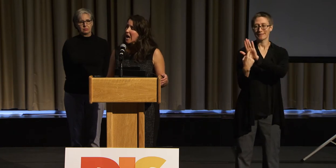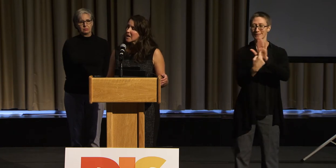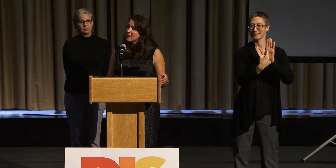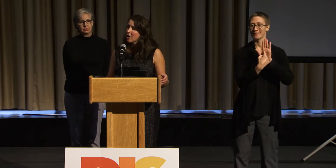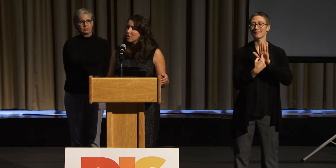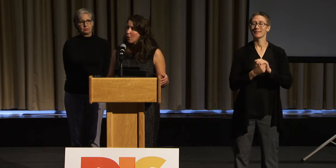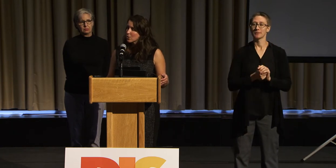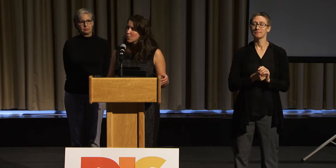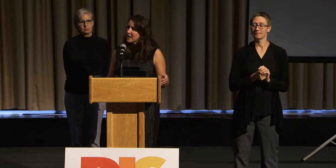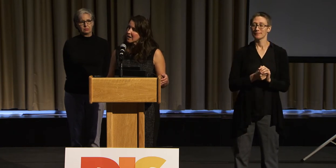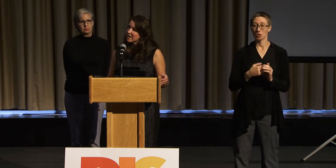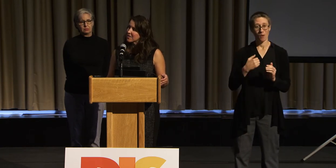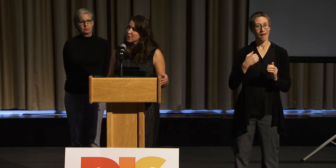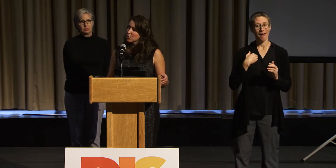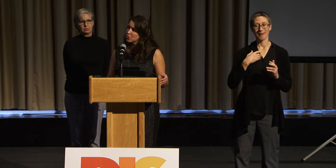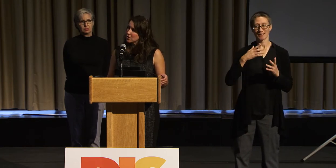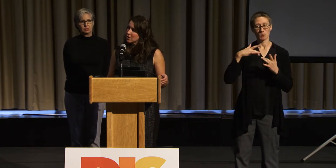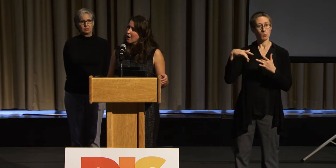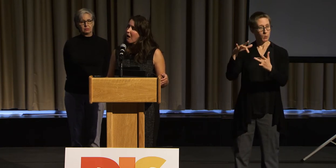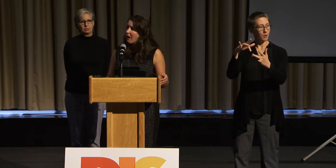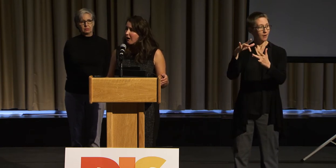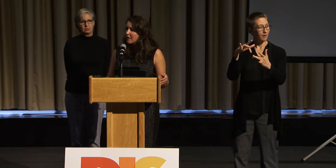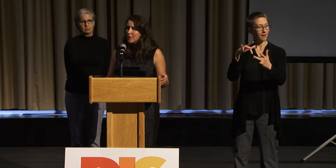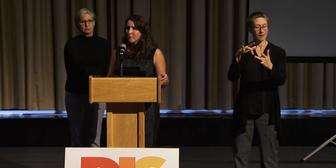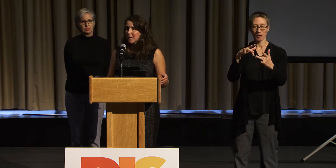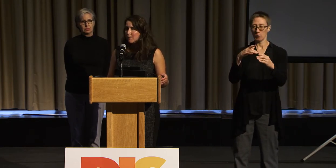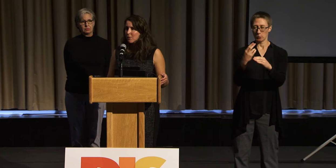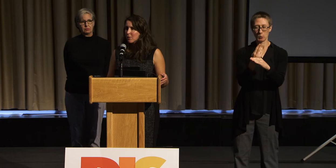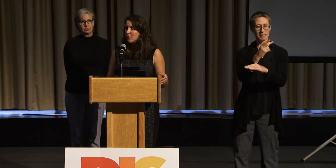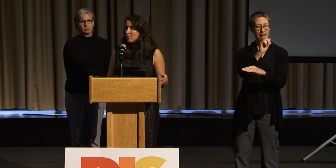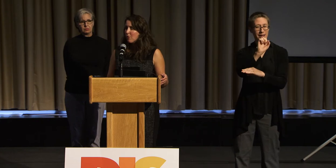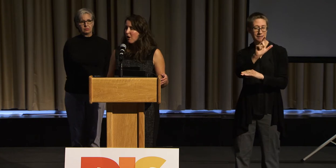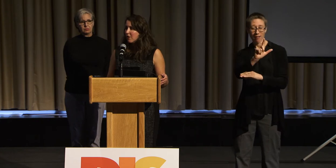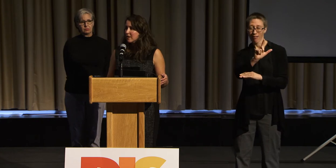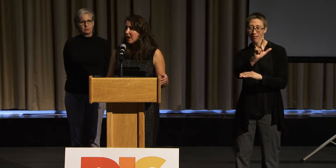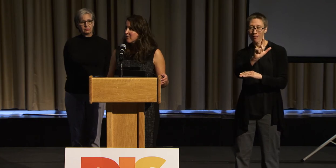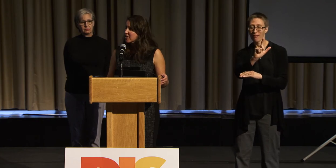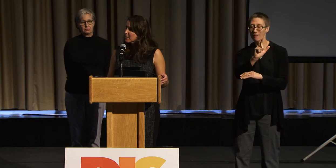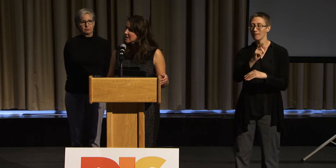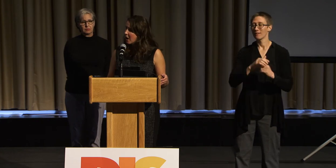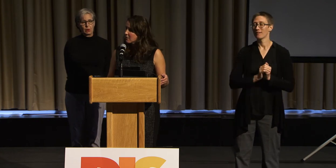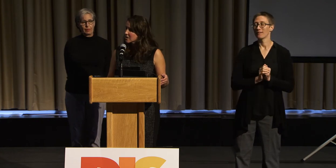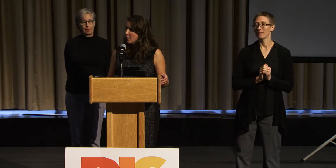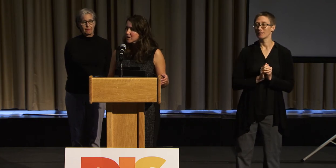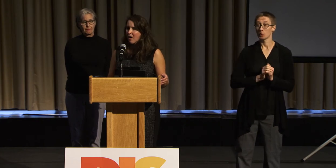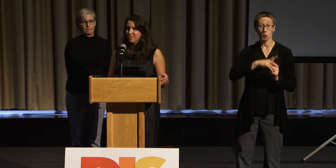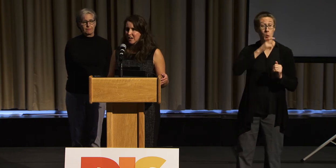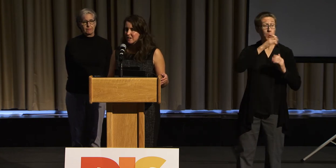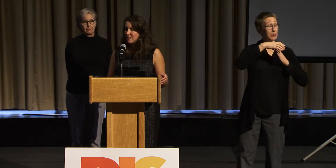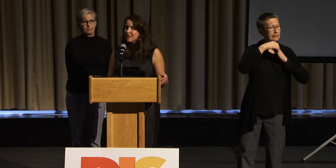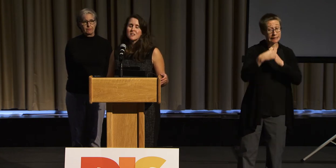And those who are given the tour are people who are deaf themselves. So it's authentic.